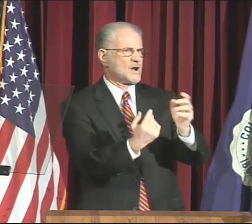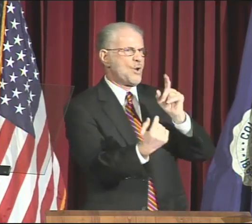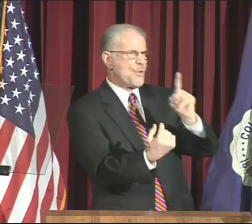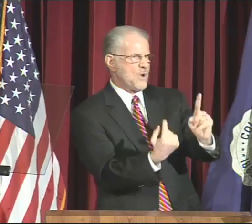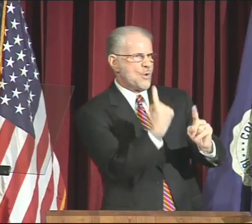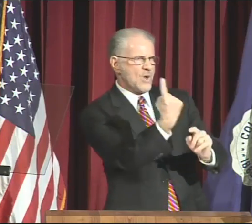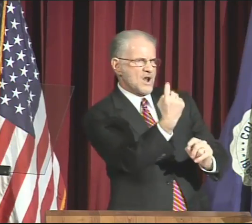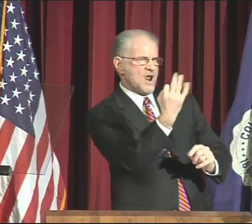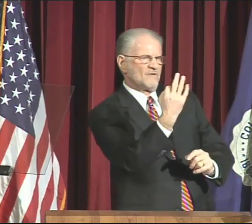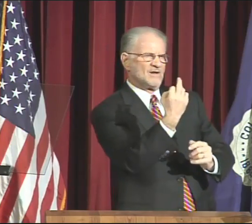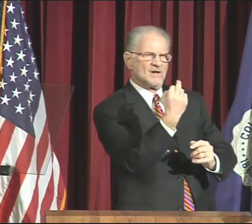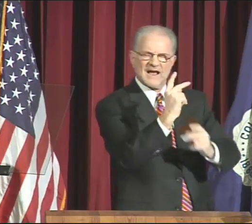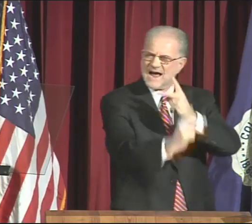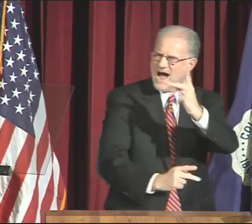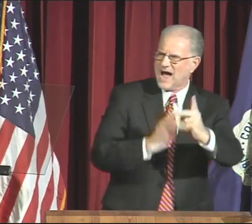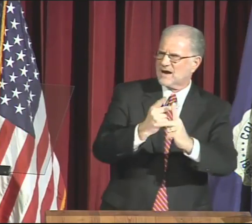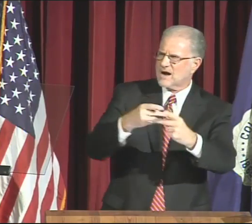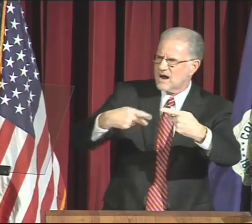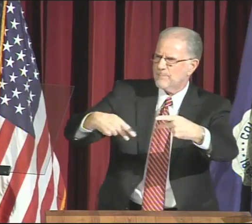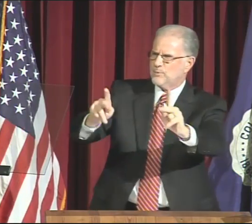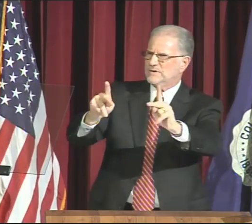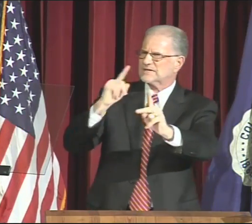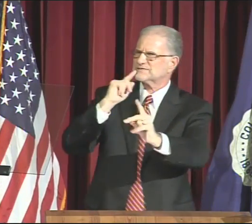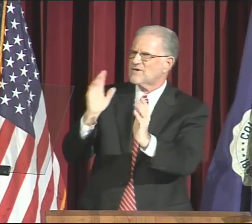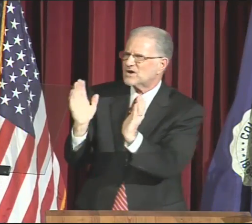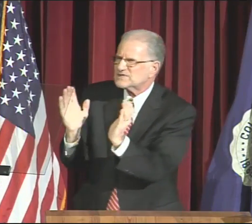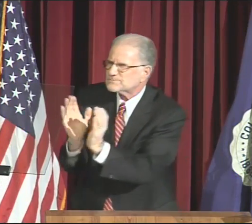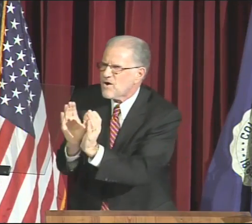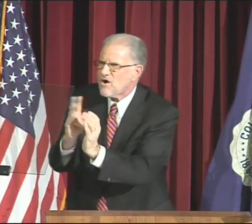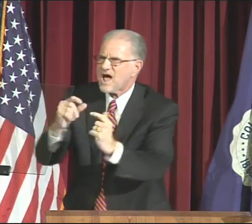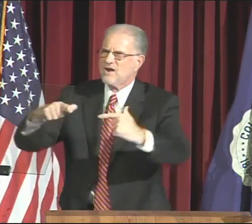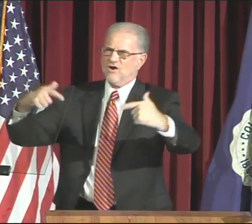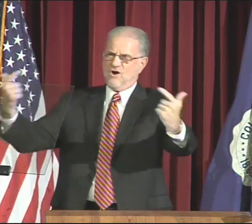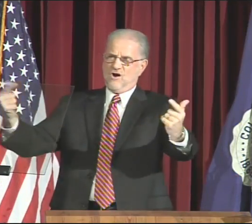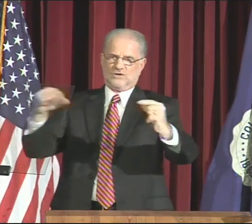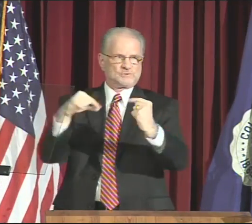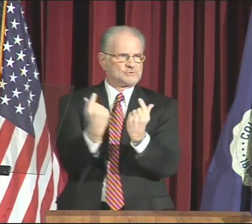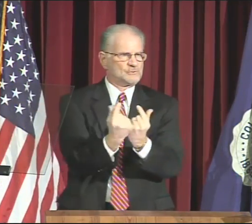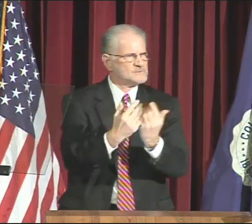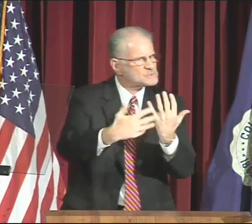We will provide multiple one-of-a-kind opportunities